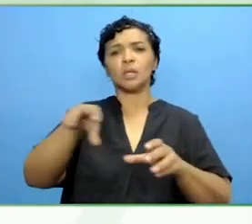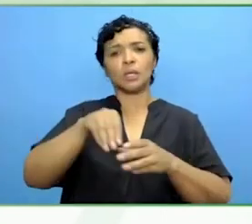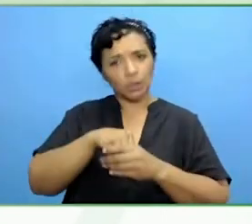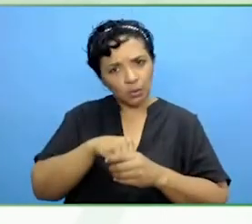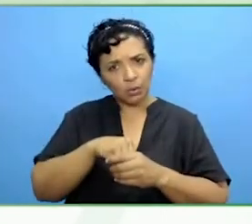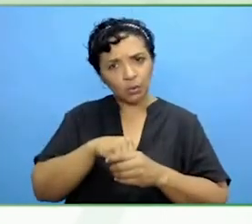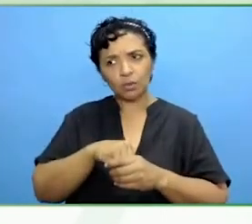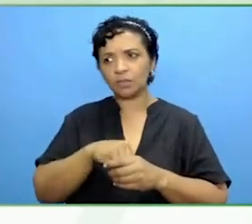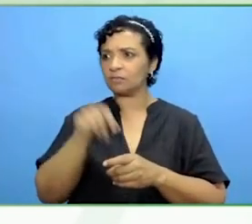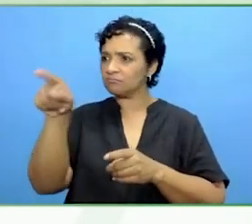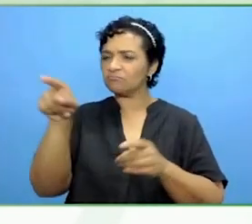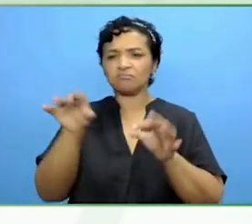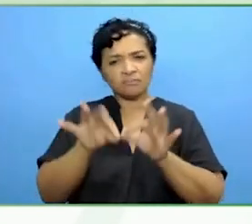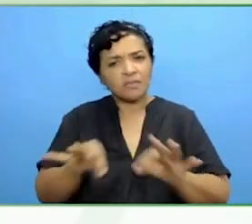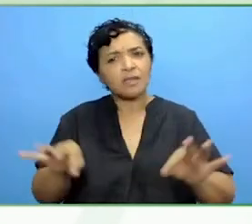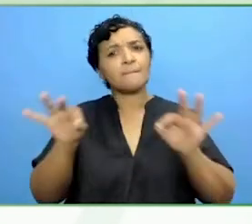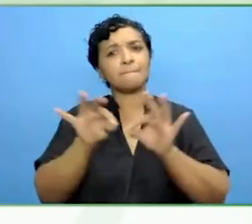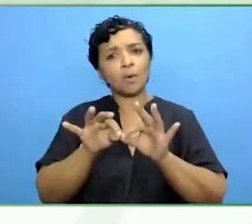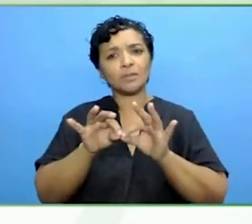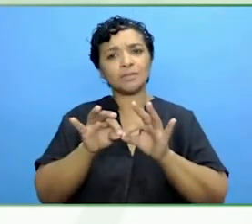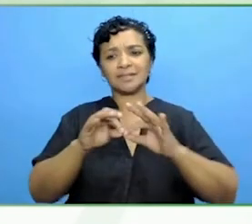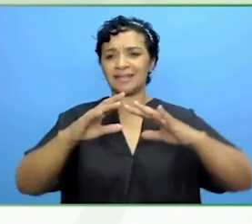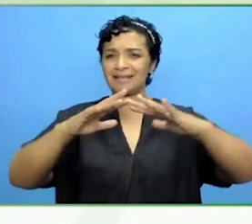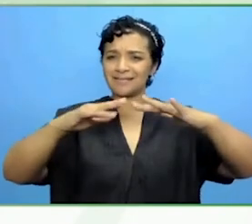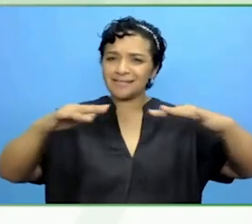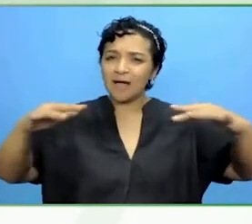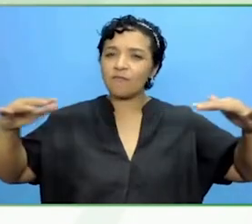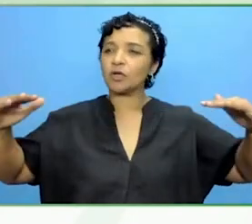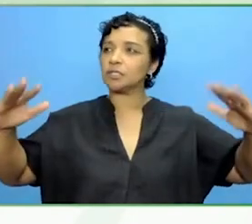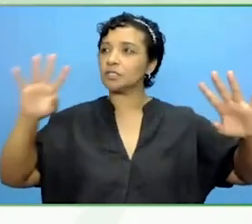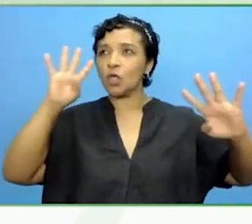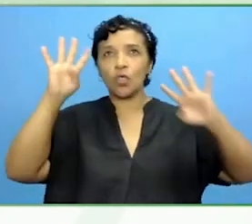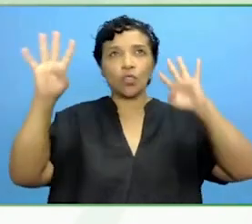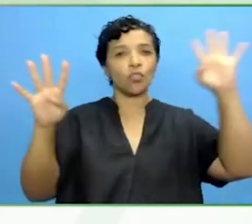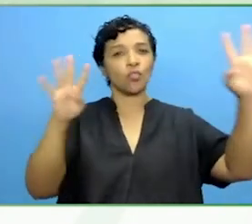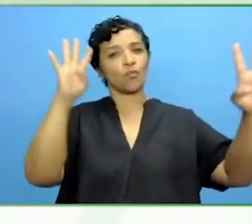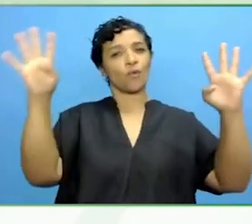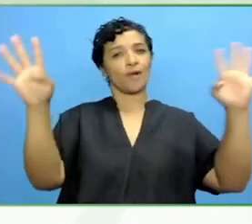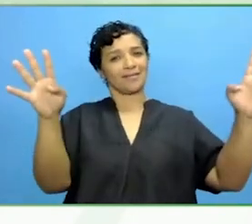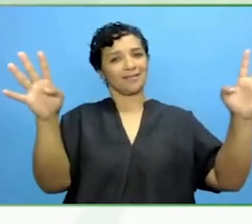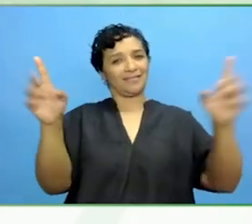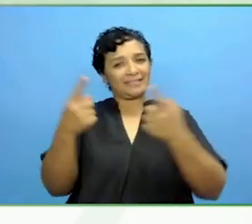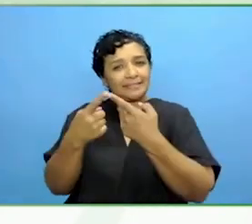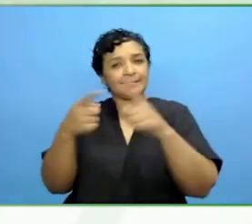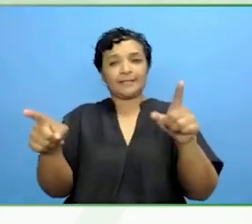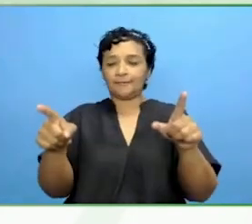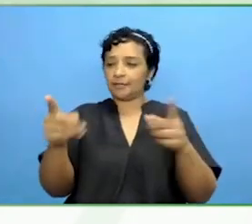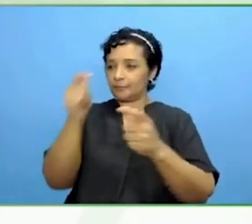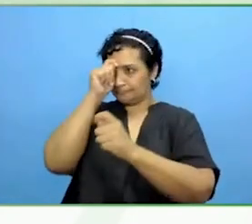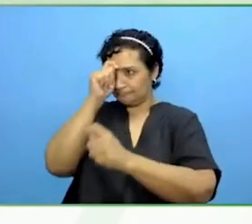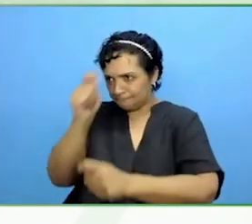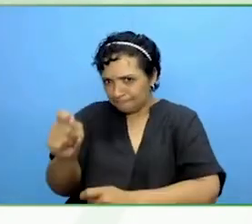bring diversity of thought and creative processes and it takes us all.